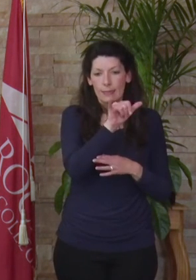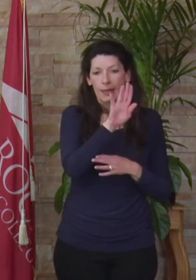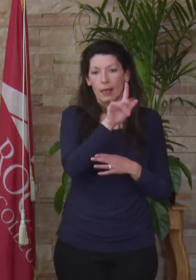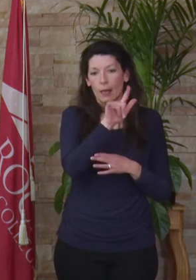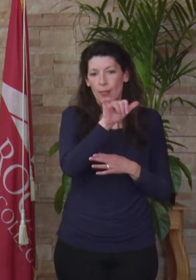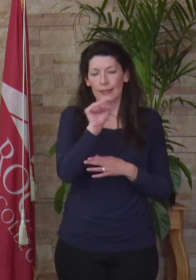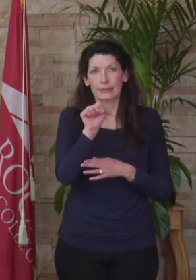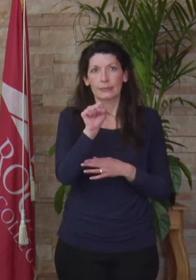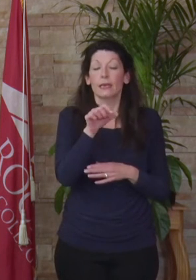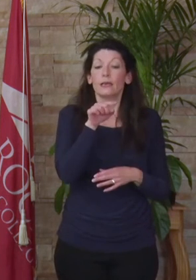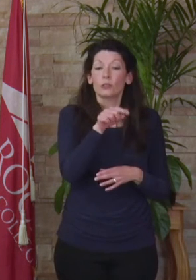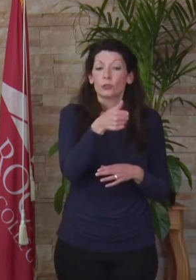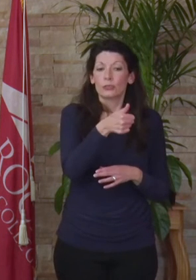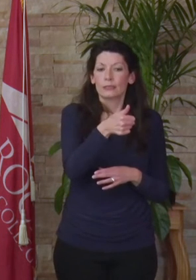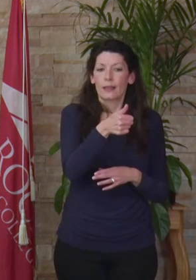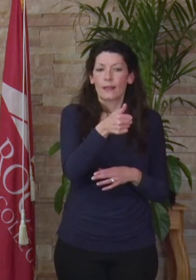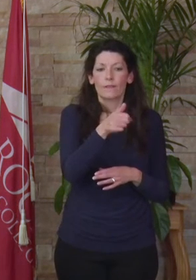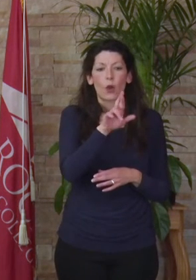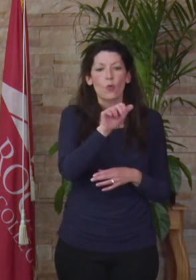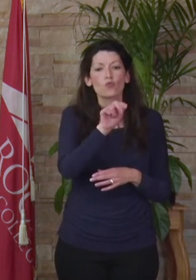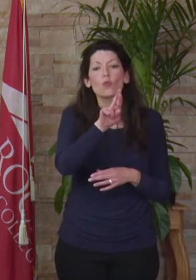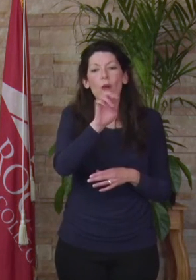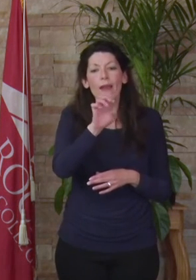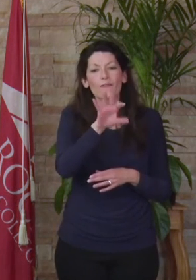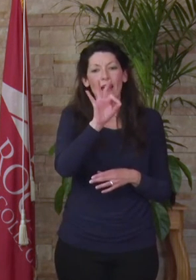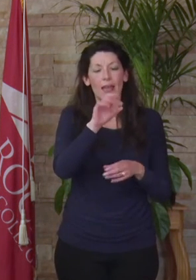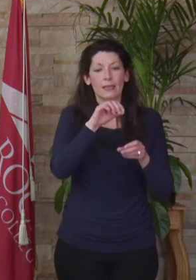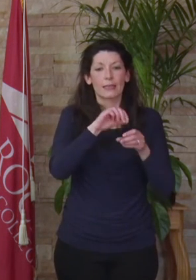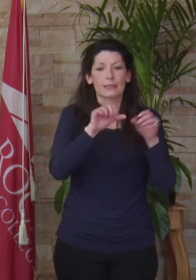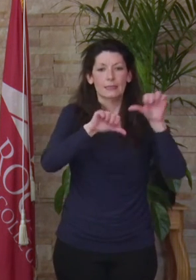Cassidy Bliss is a rarity in science and engineering, a woman with significant